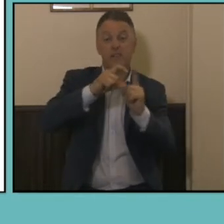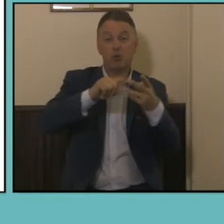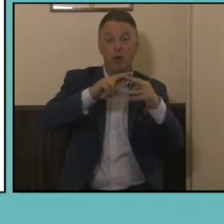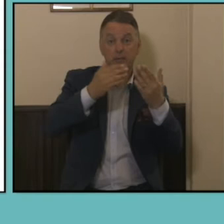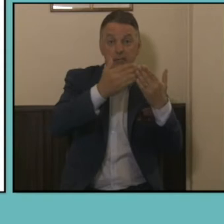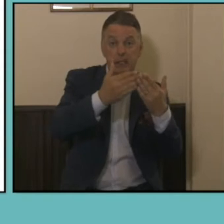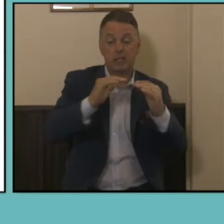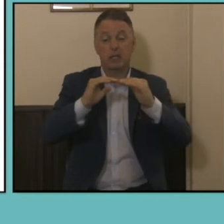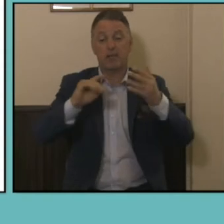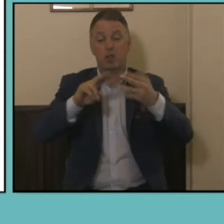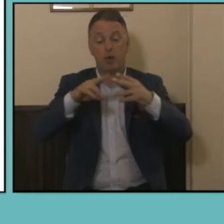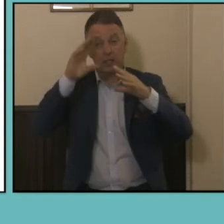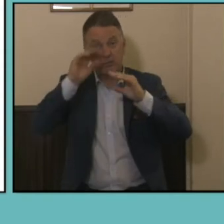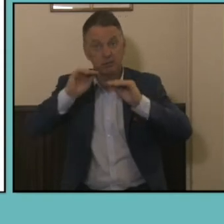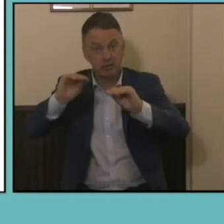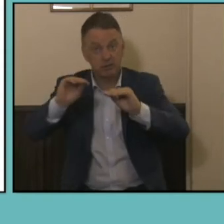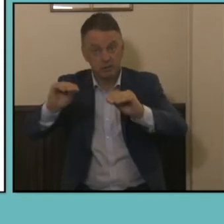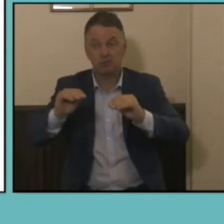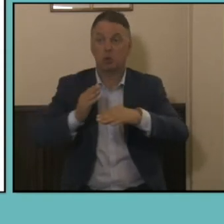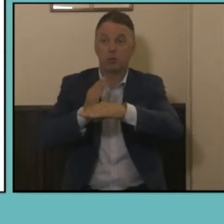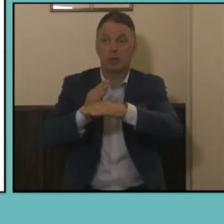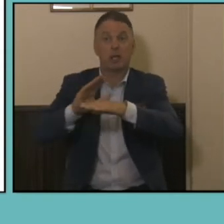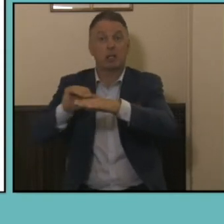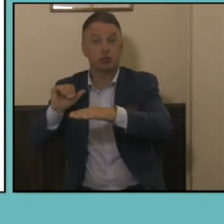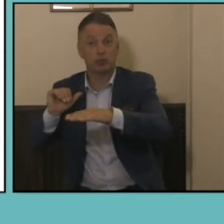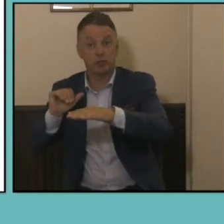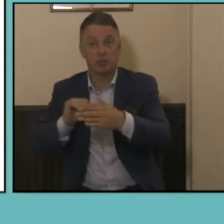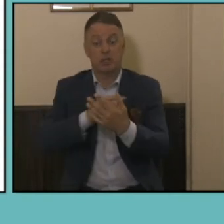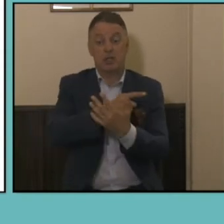educational attainment, occupation and Industry are underpinned by detailed